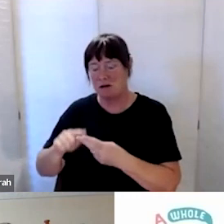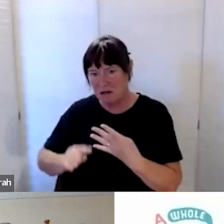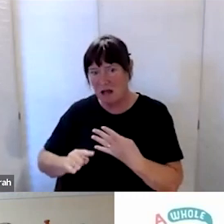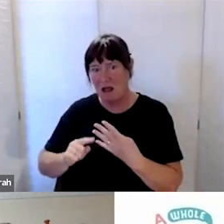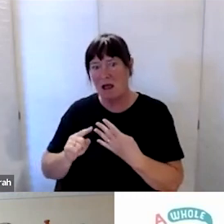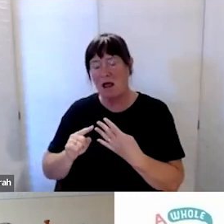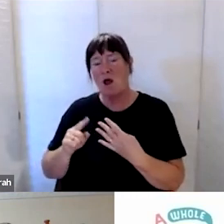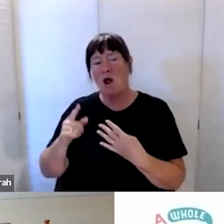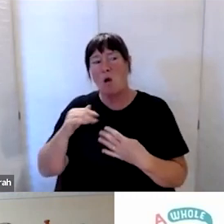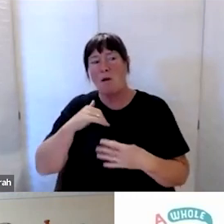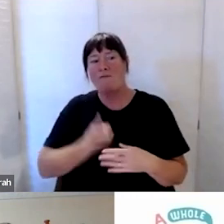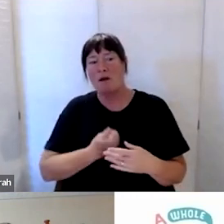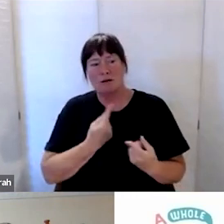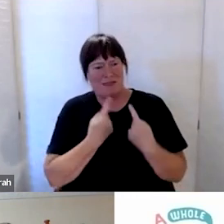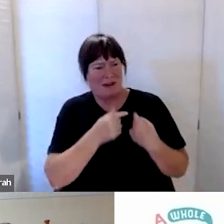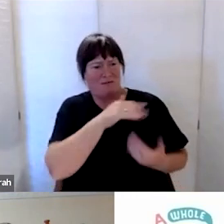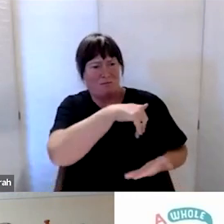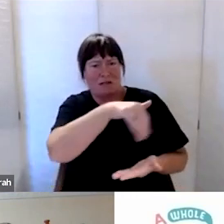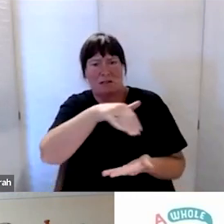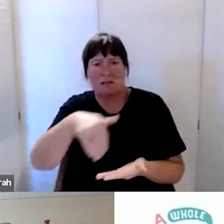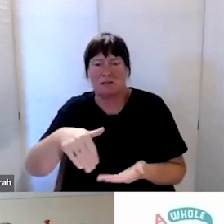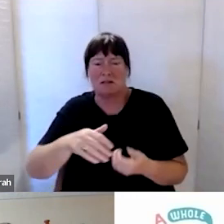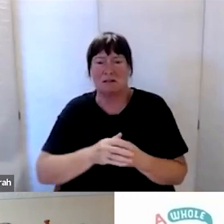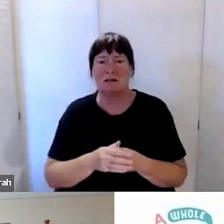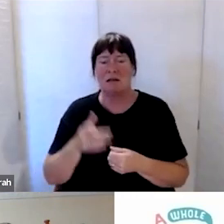Because I know that the emergency response centres